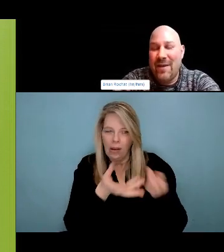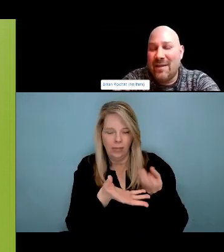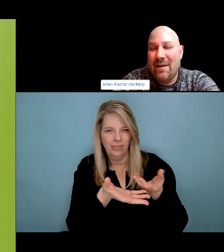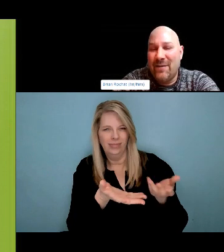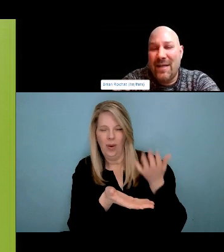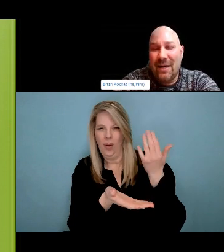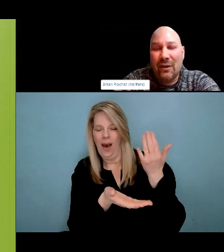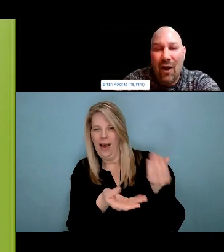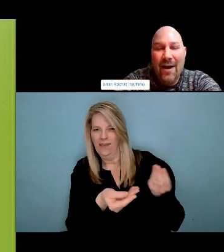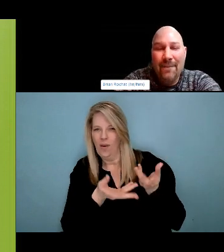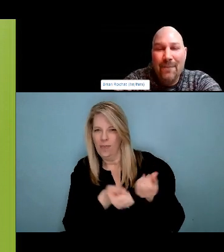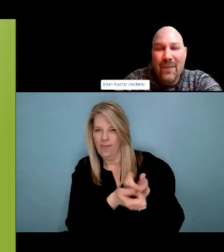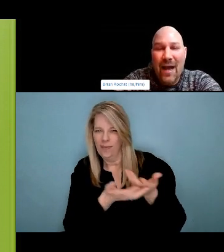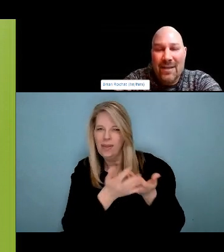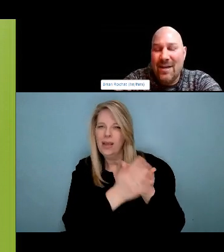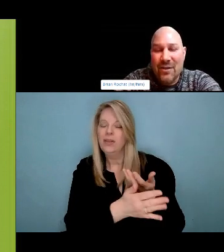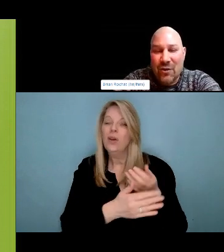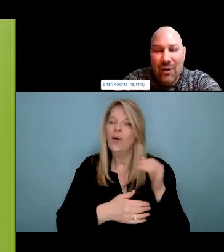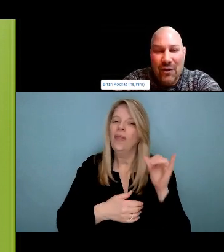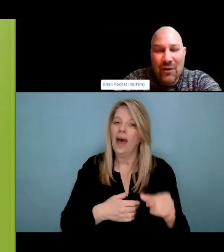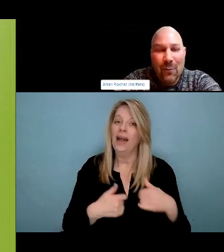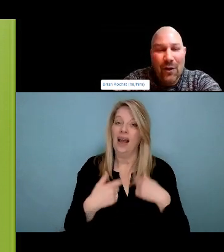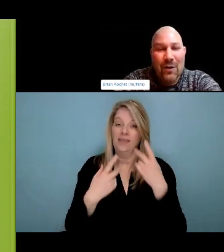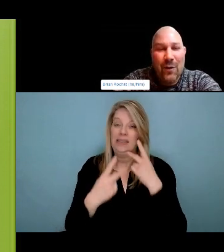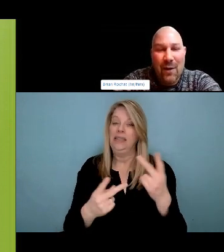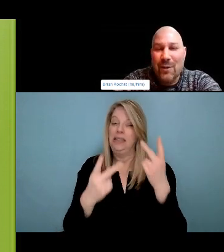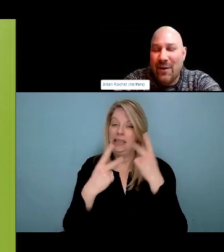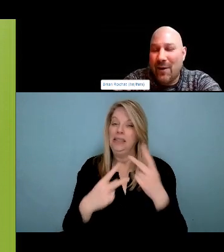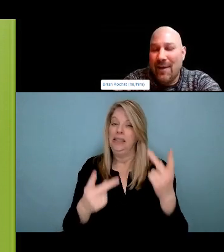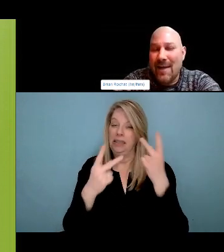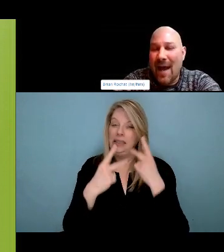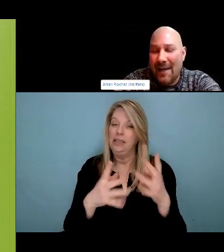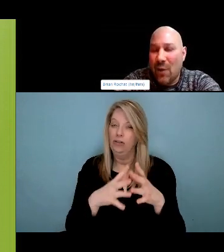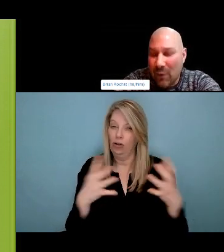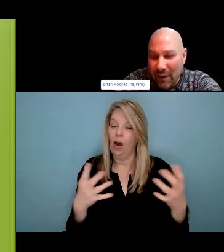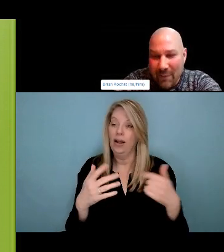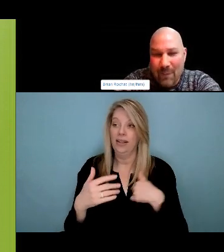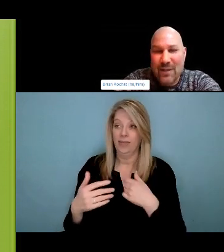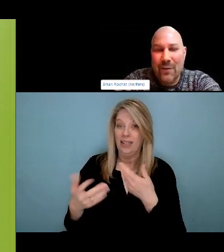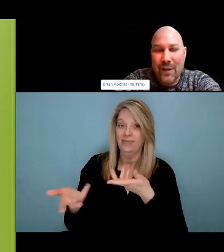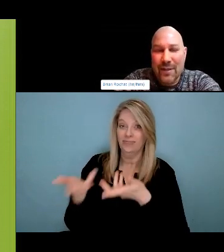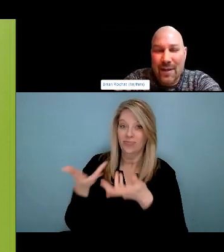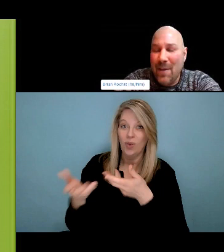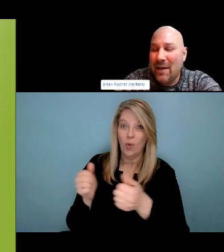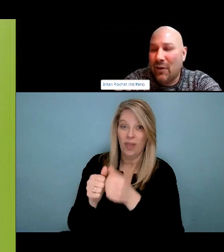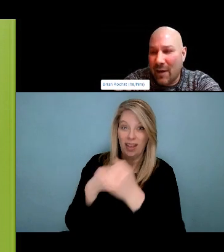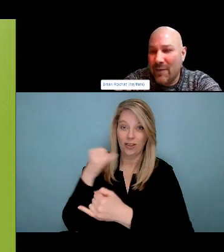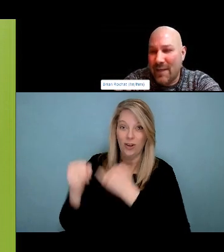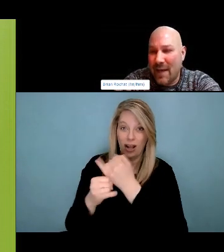It's literally used to reverse an opiate overdose. Almost every peer that I know has saved somebody's